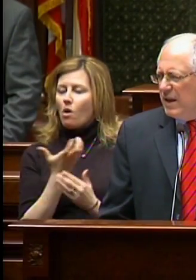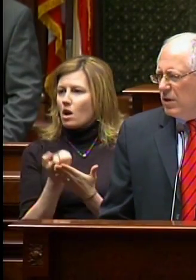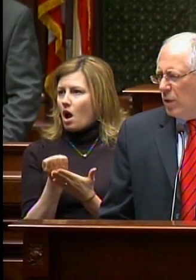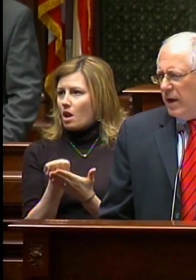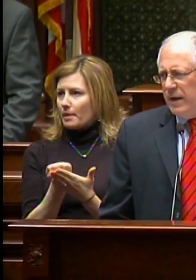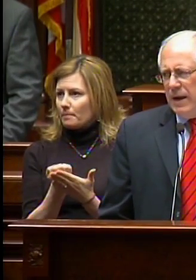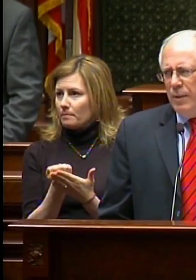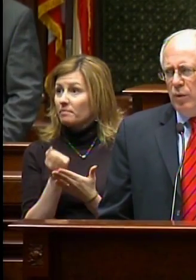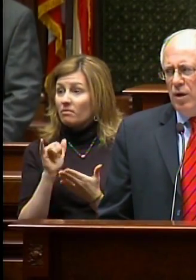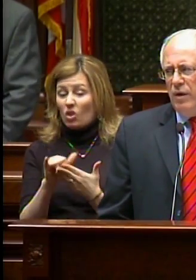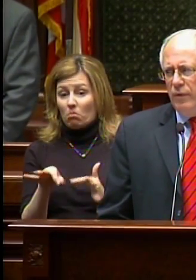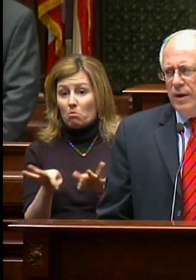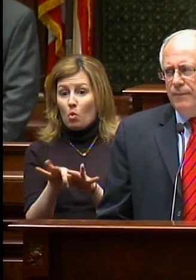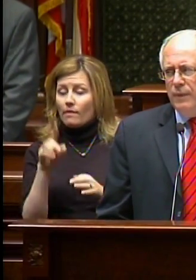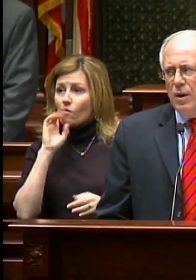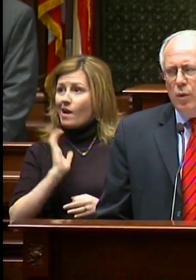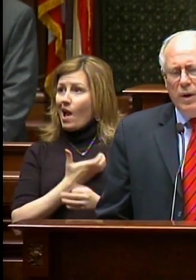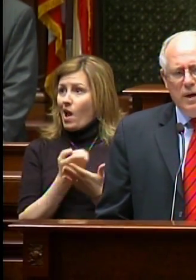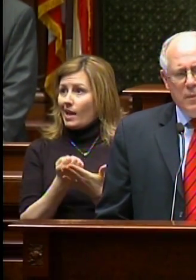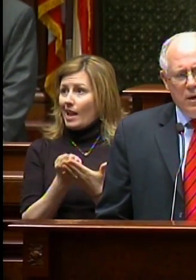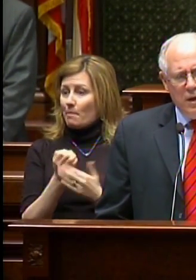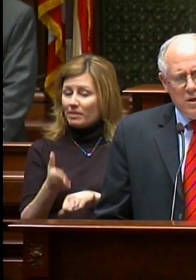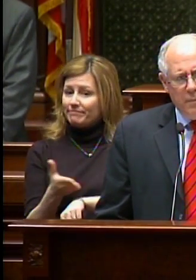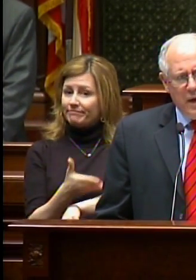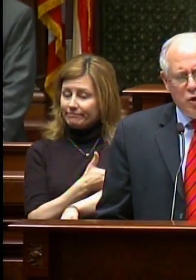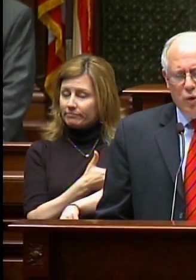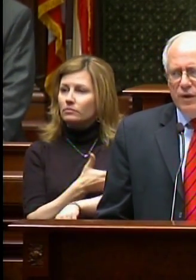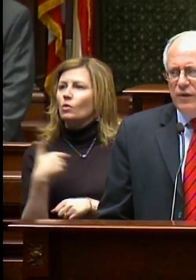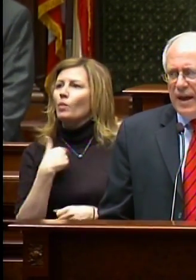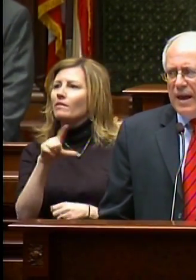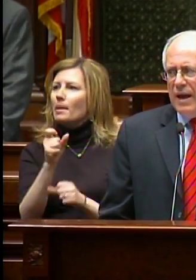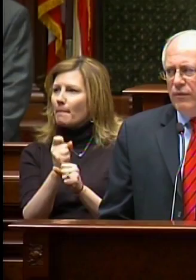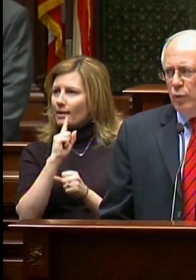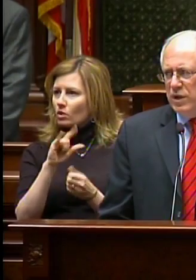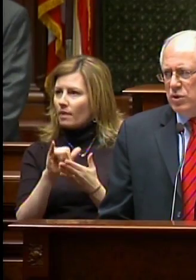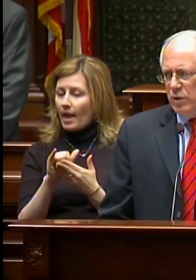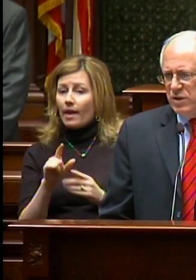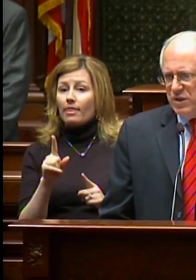key to our economic recovery. We need to make sure they have the resources